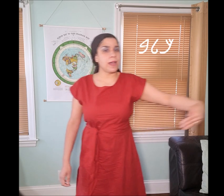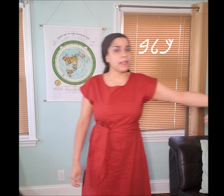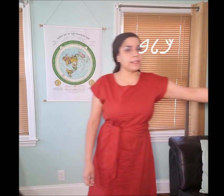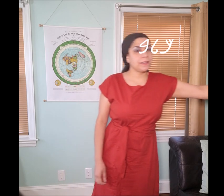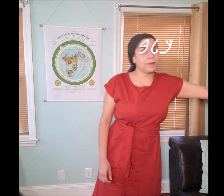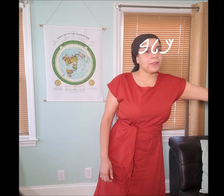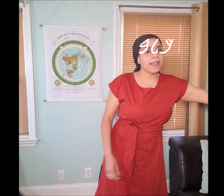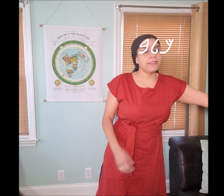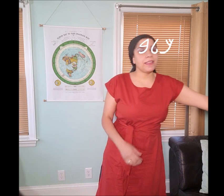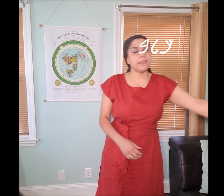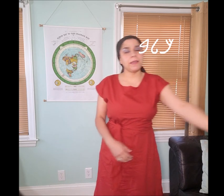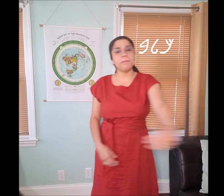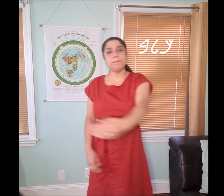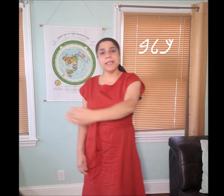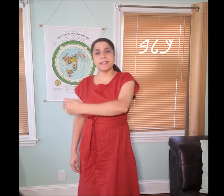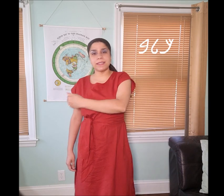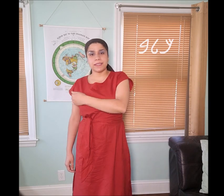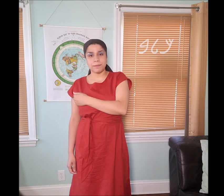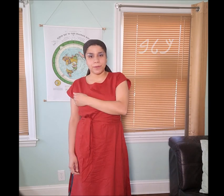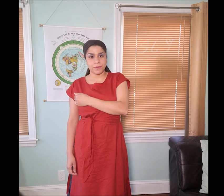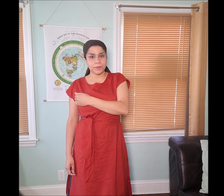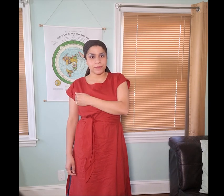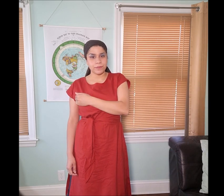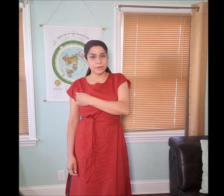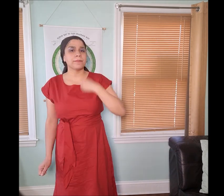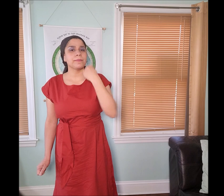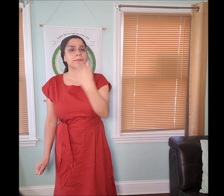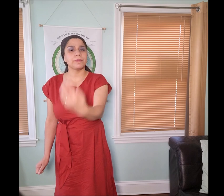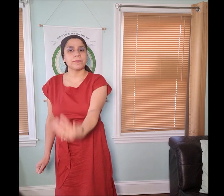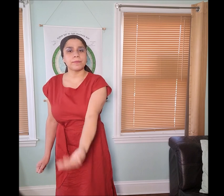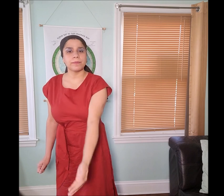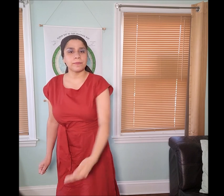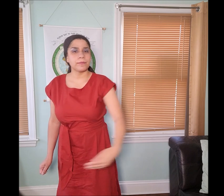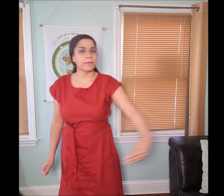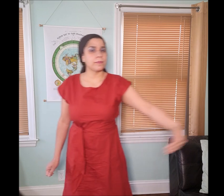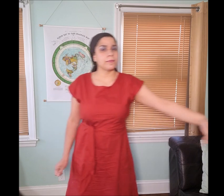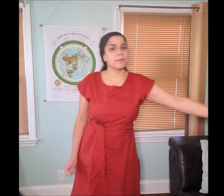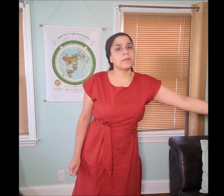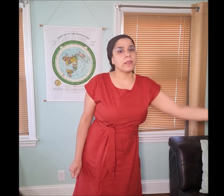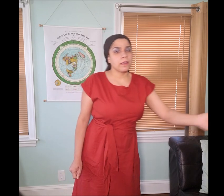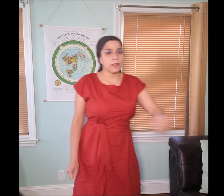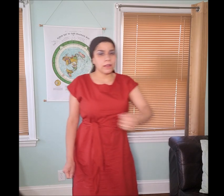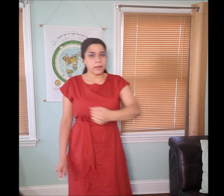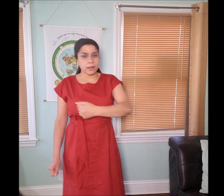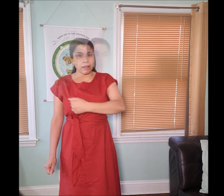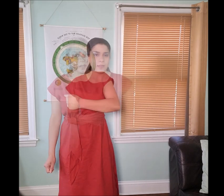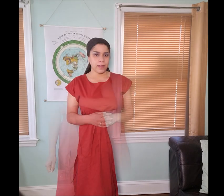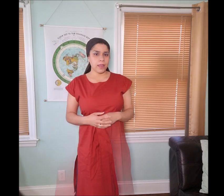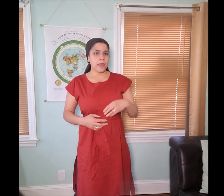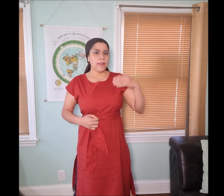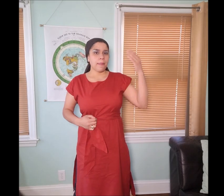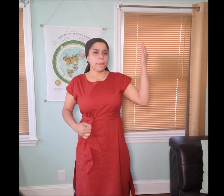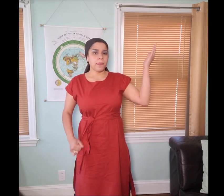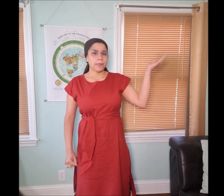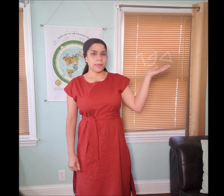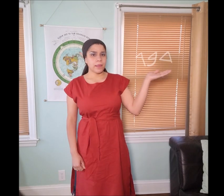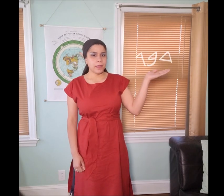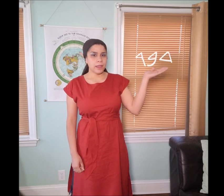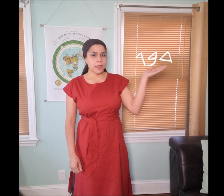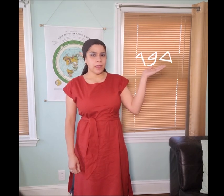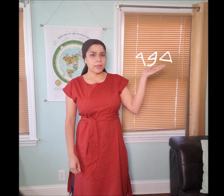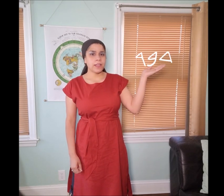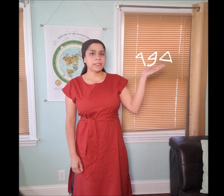the "𐤁 beyth" symbol = "𐤊𐤋𐤁 kalab".